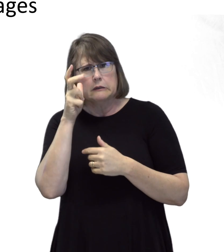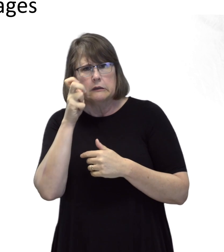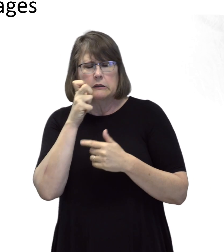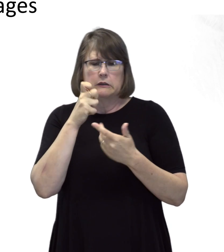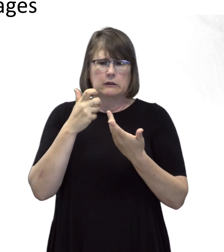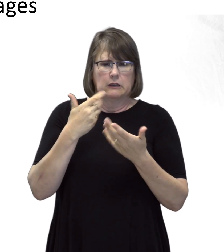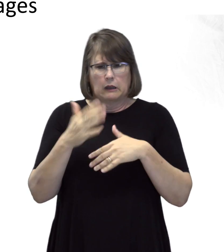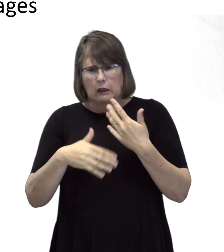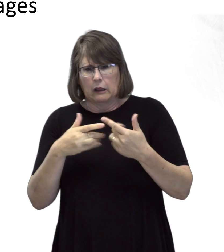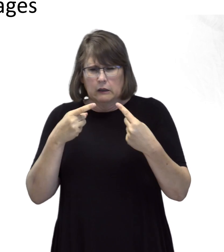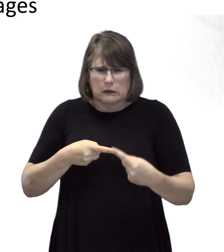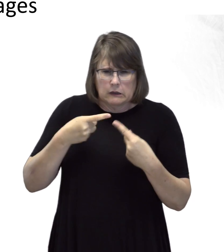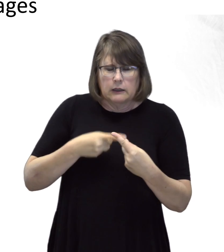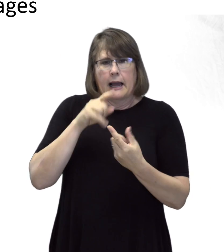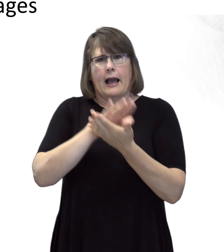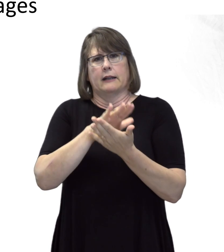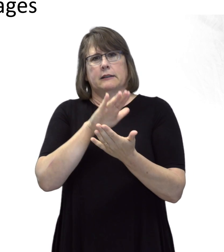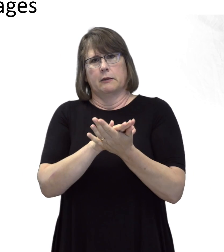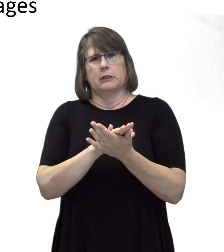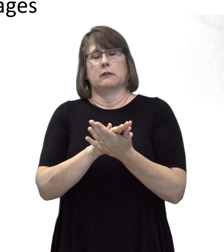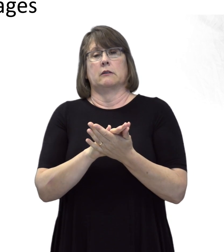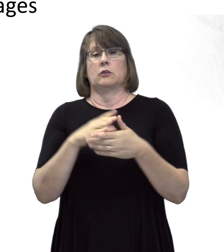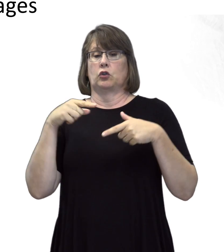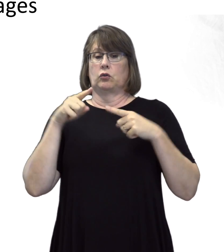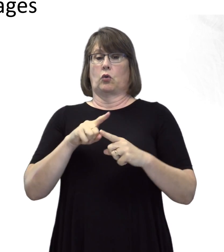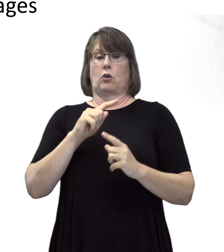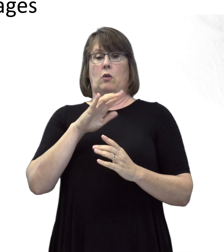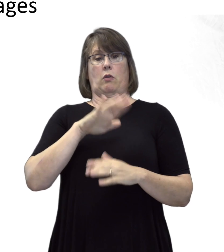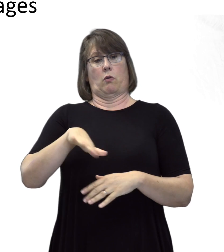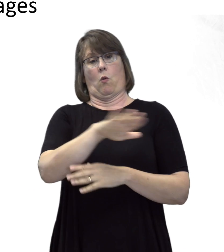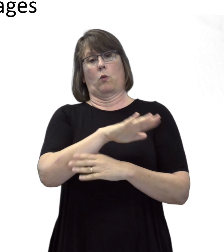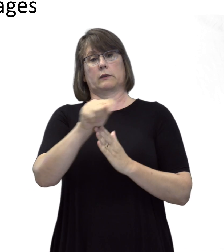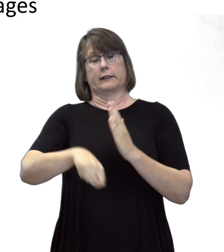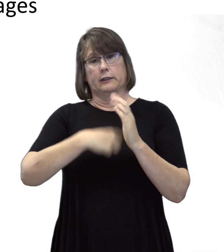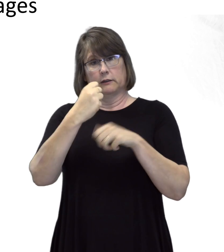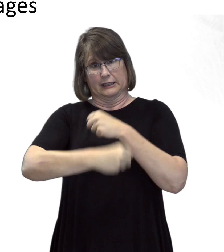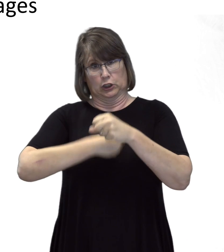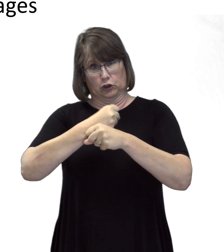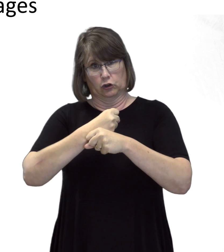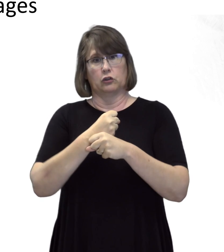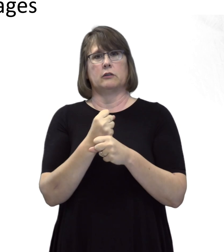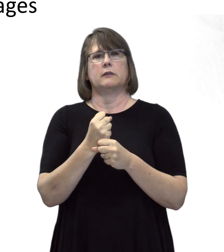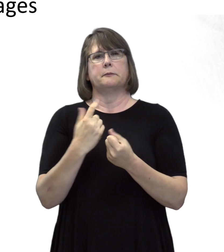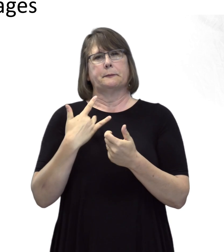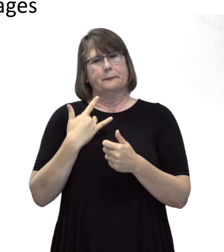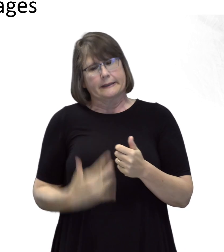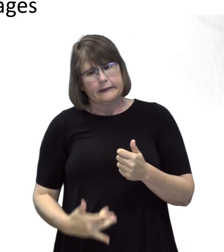and not do as well academically. During those years, social connections